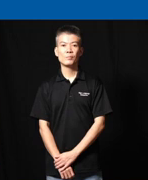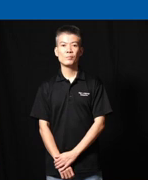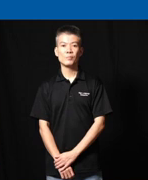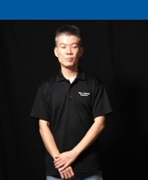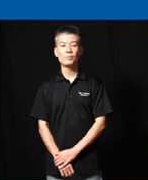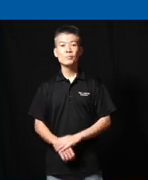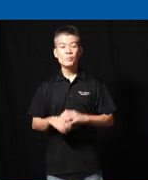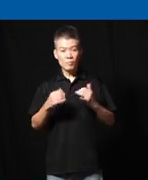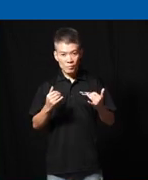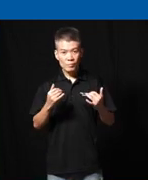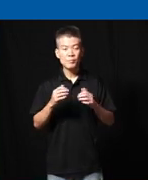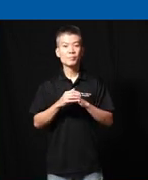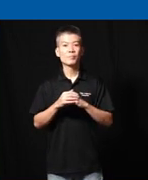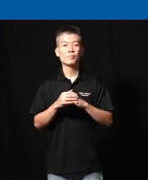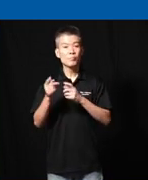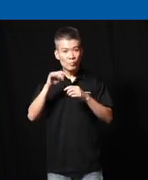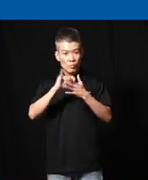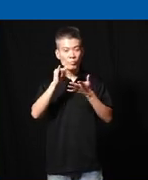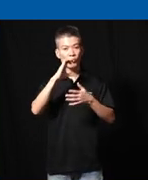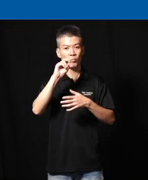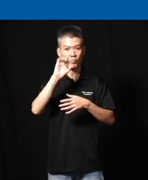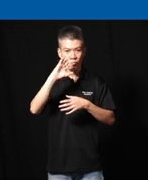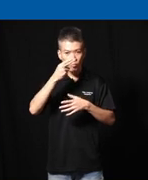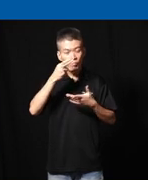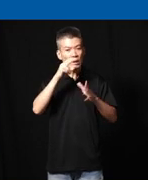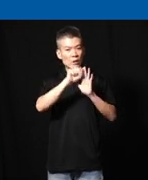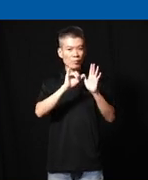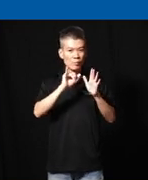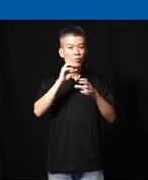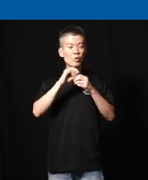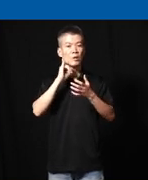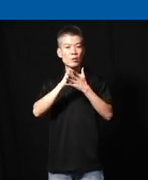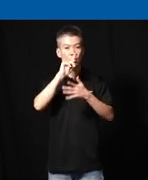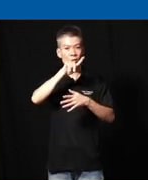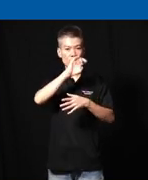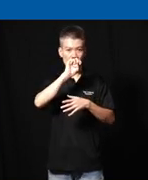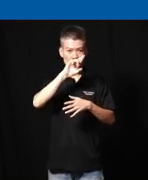so welcome to this um couch session as we also call it in the in the Zero Project World um I'm